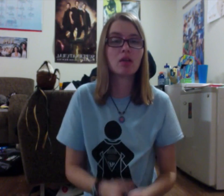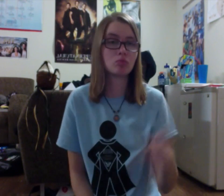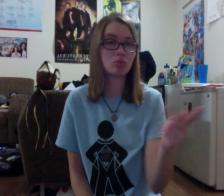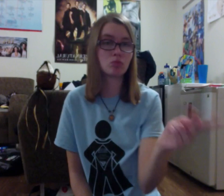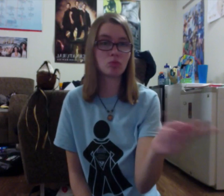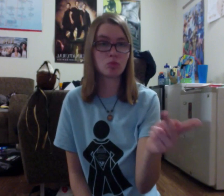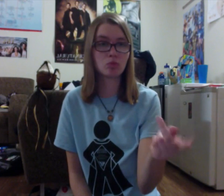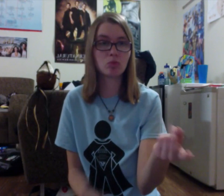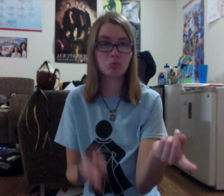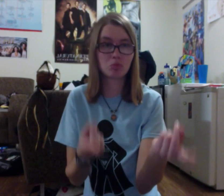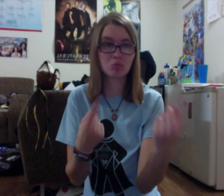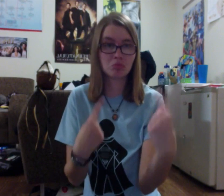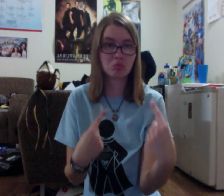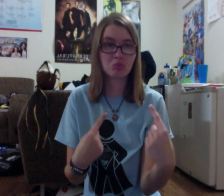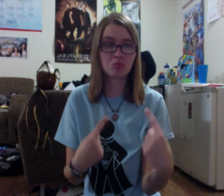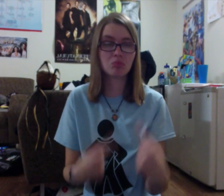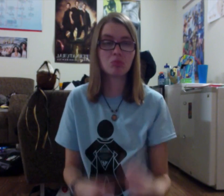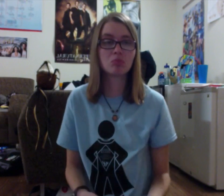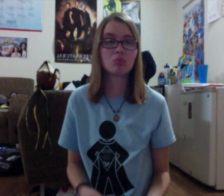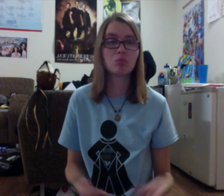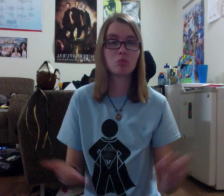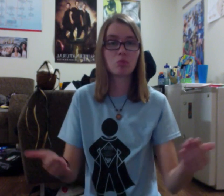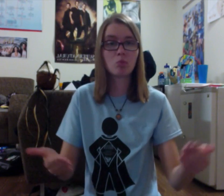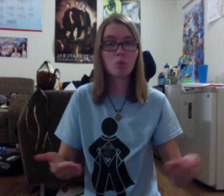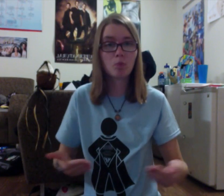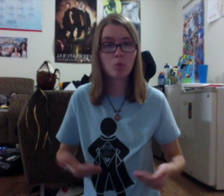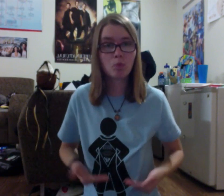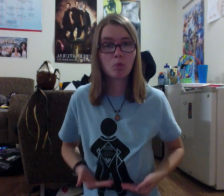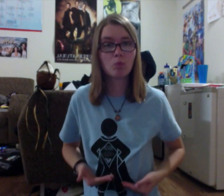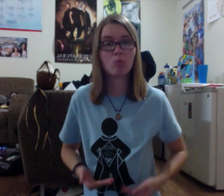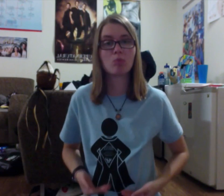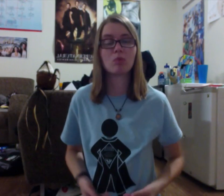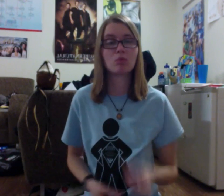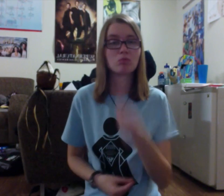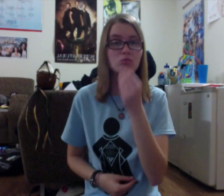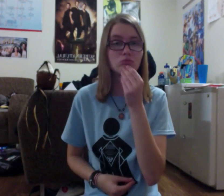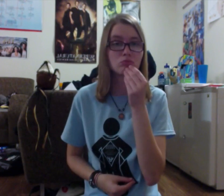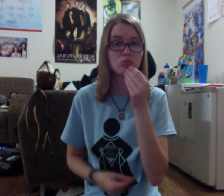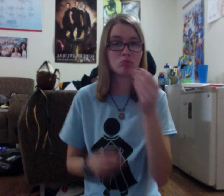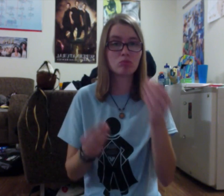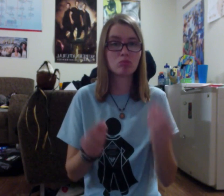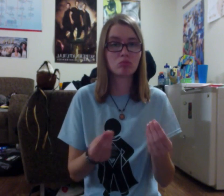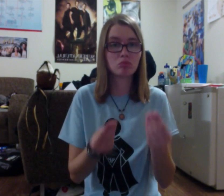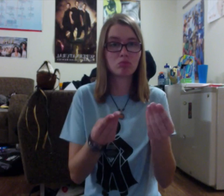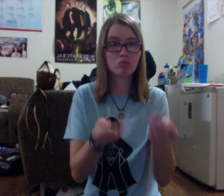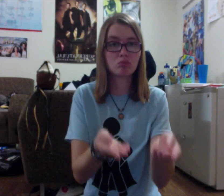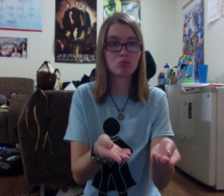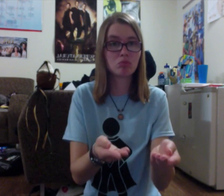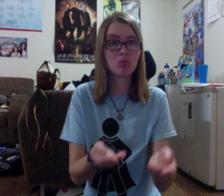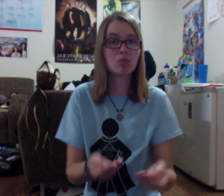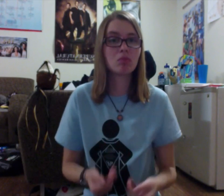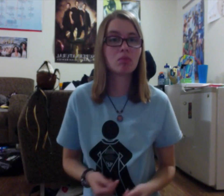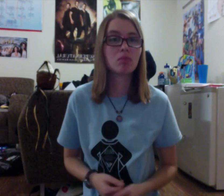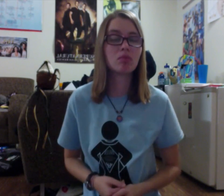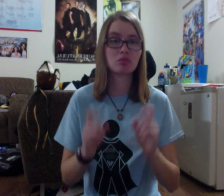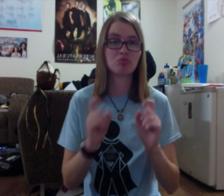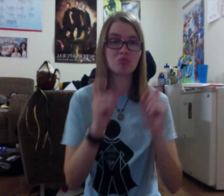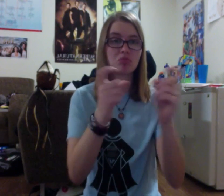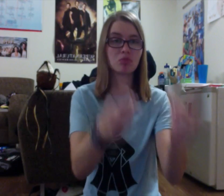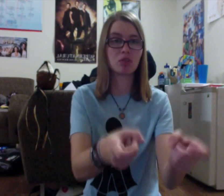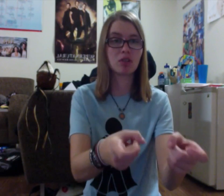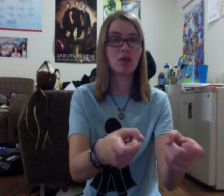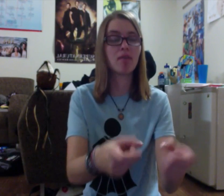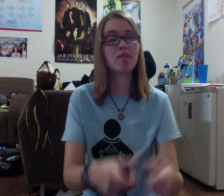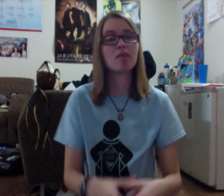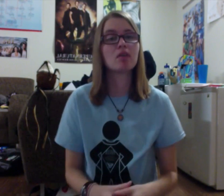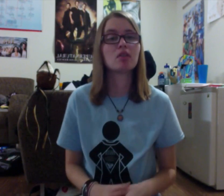They came and were welcomed with food and gifts.